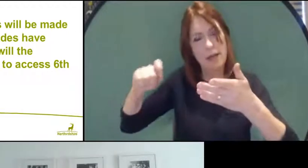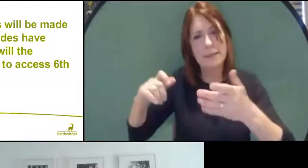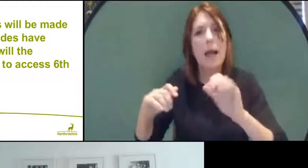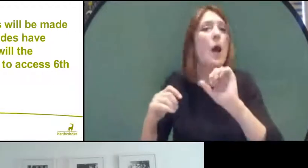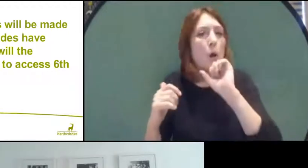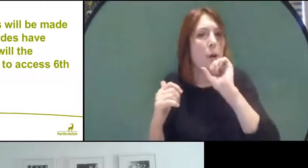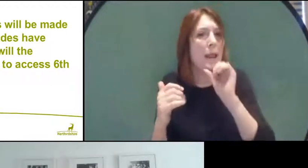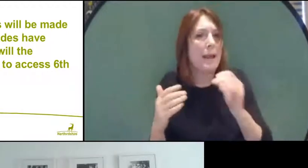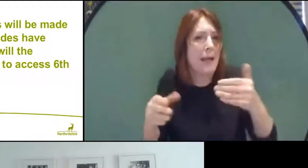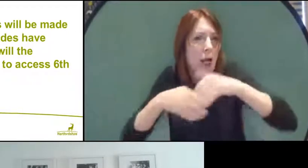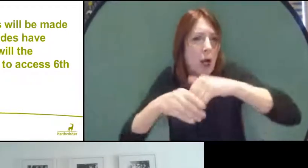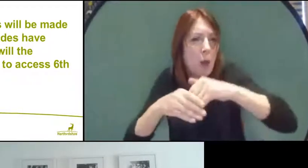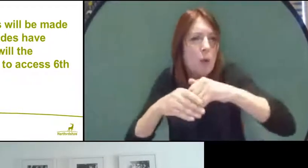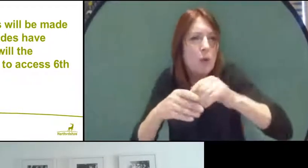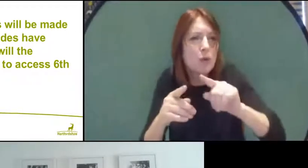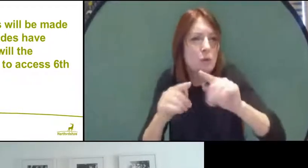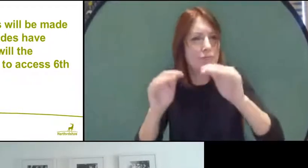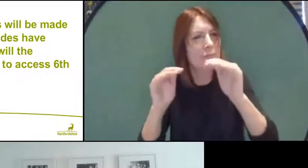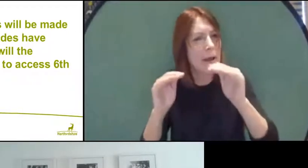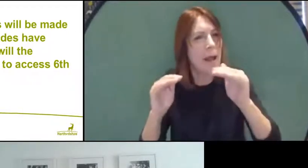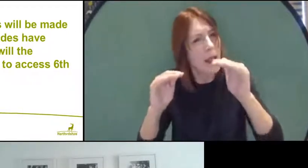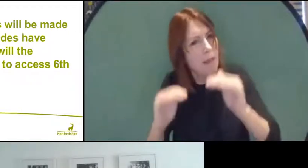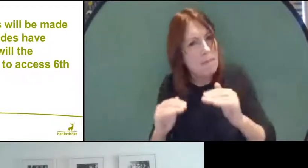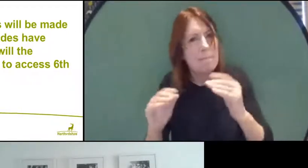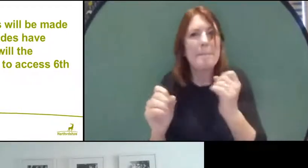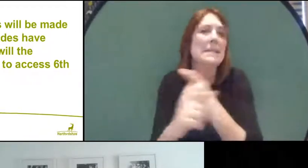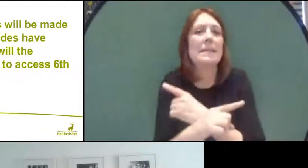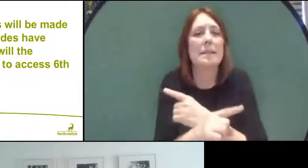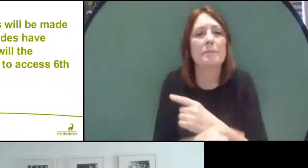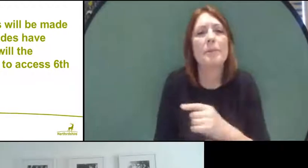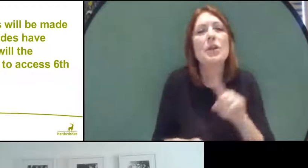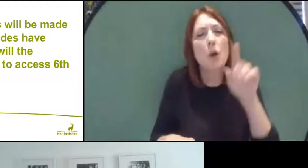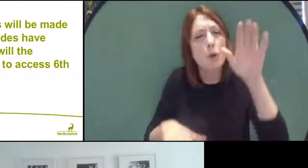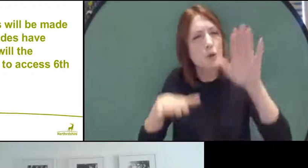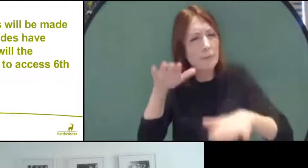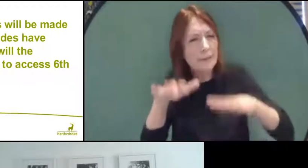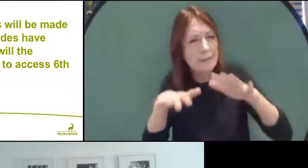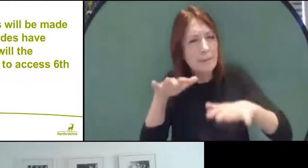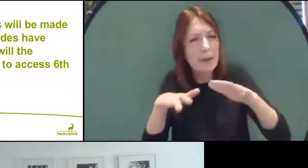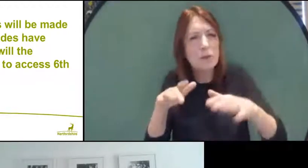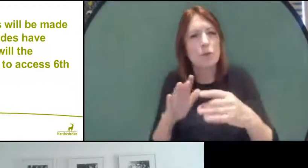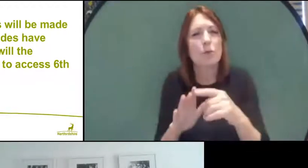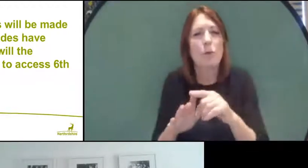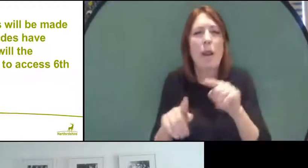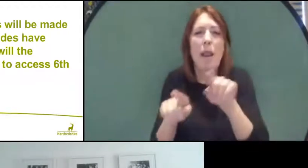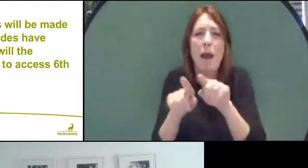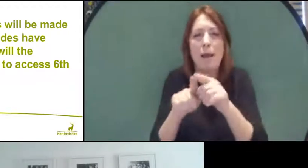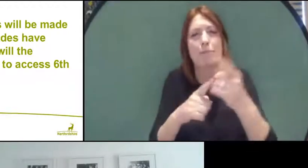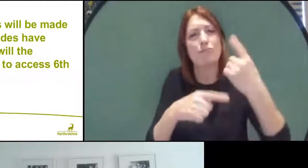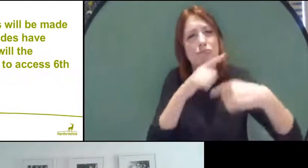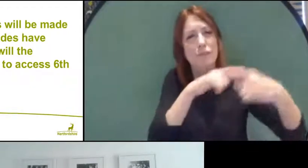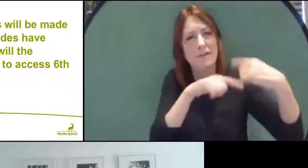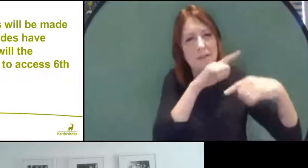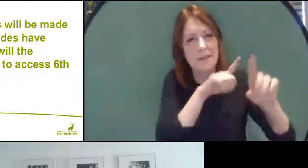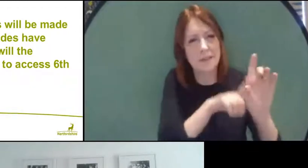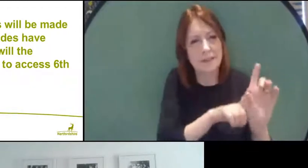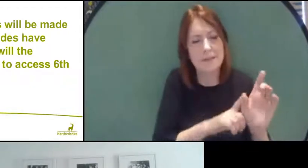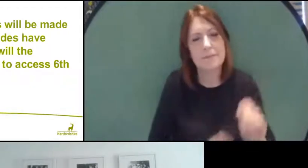grades so that it is meant to be similar to the profile of previous years; so if you were aiming